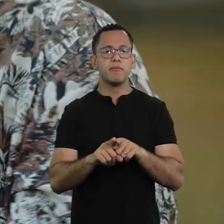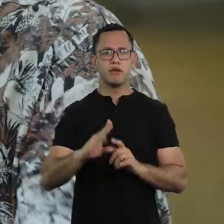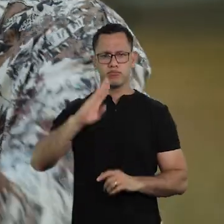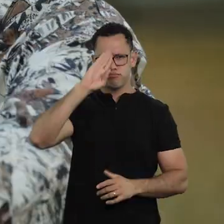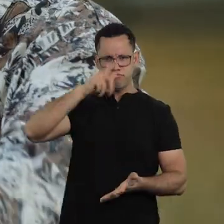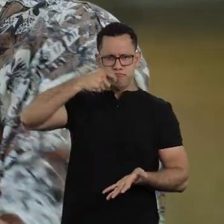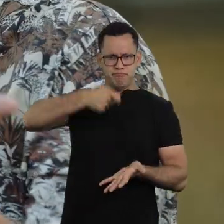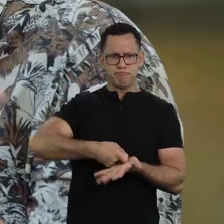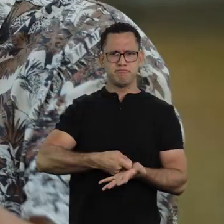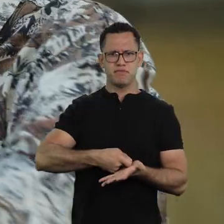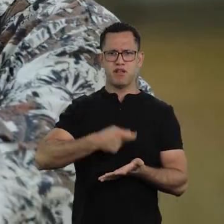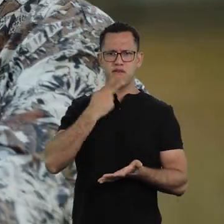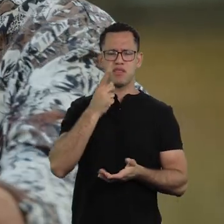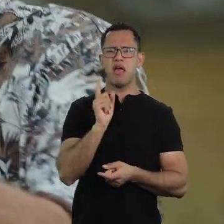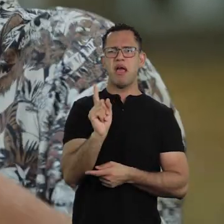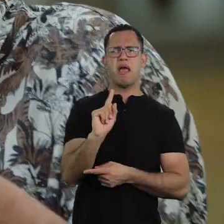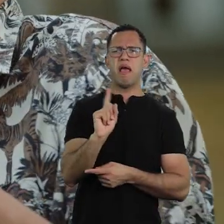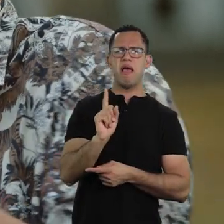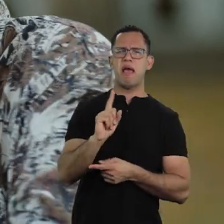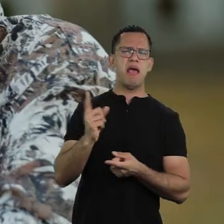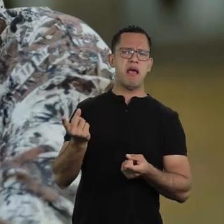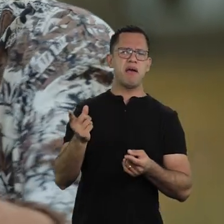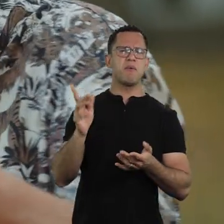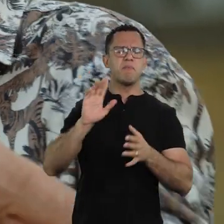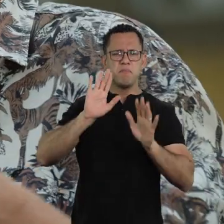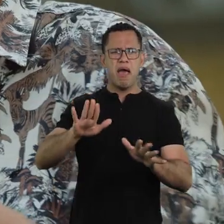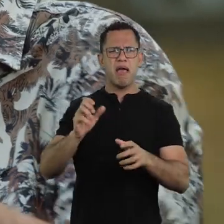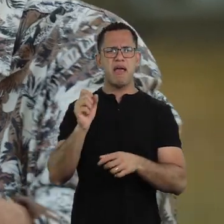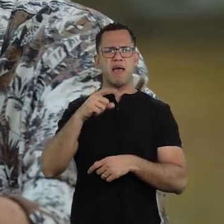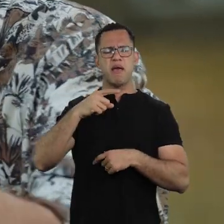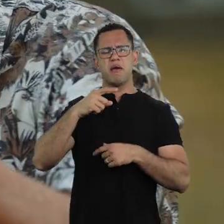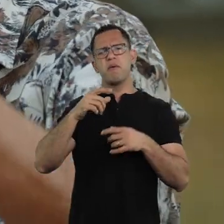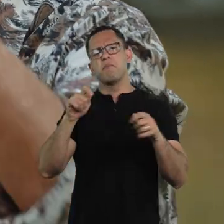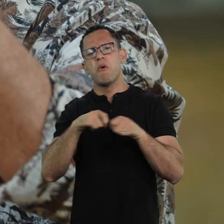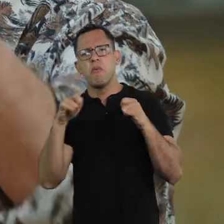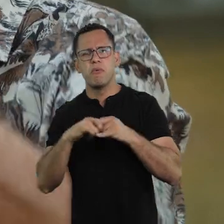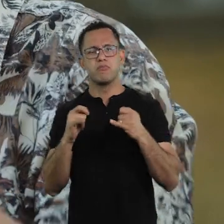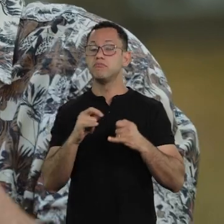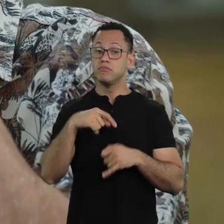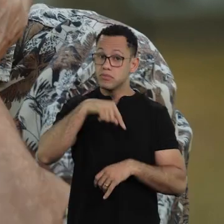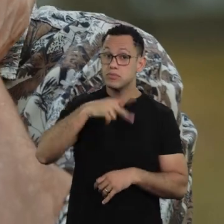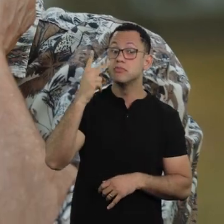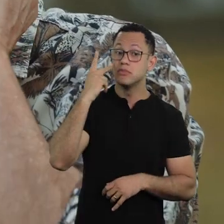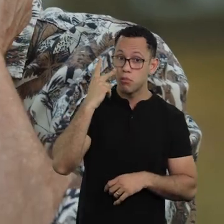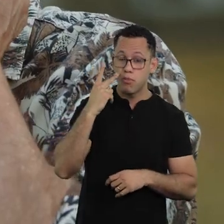Also, with the dictatorship denying the disease, it was very serious here in São Paulo too.